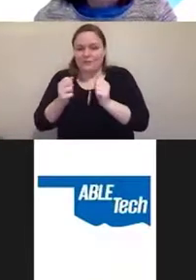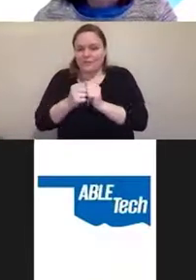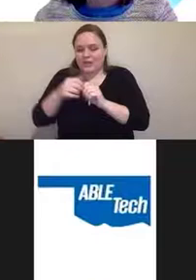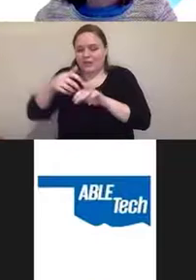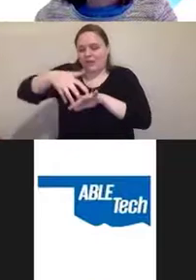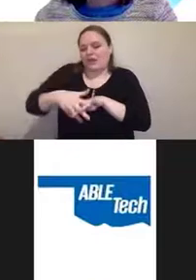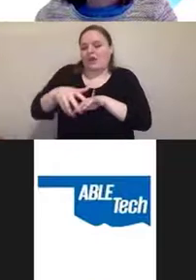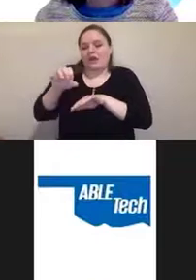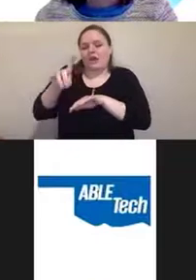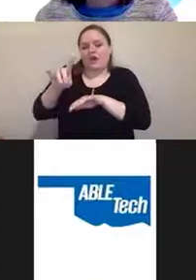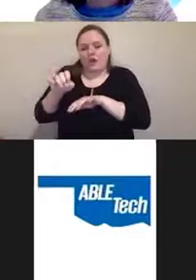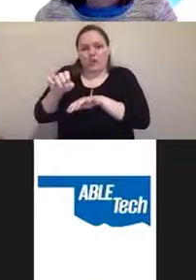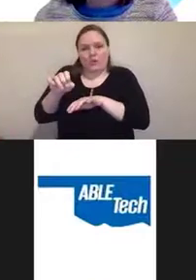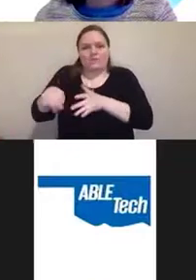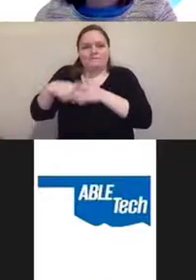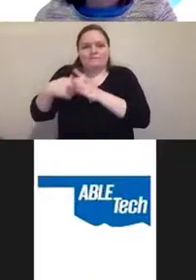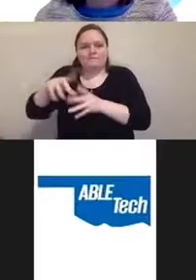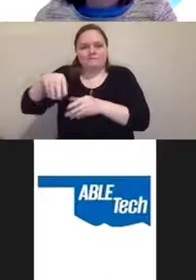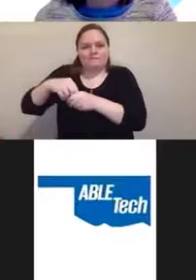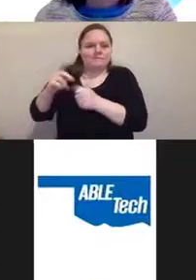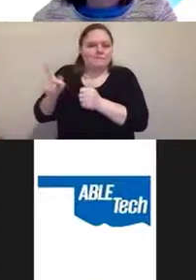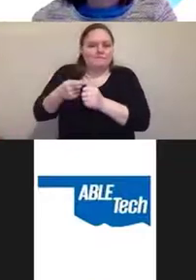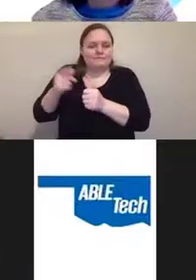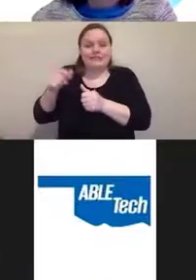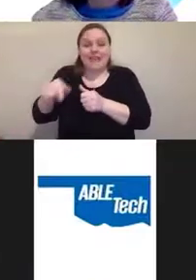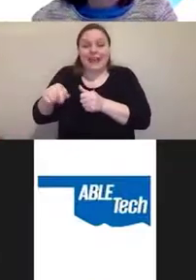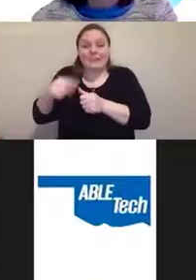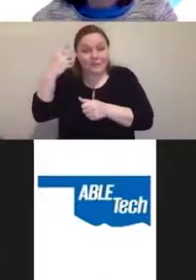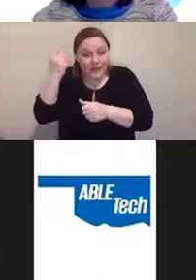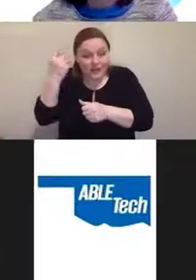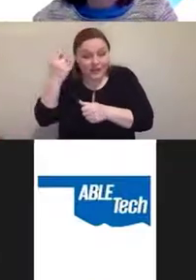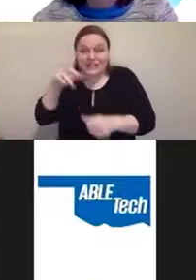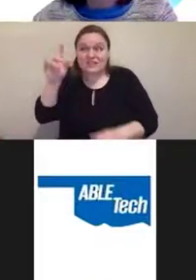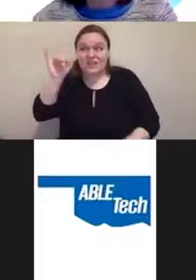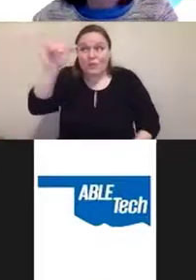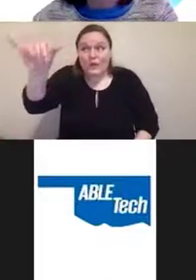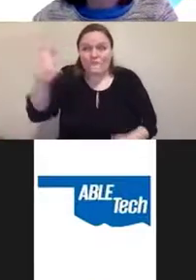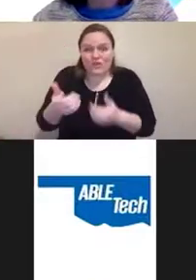and they are a forever thing, so you have to pay for these annually.